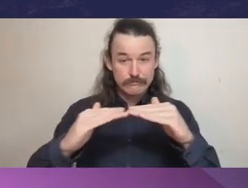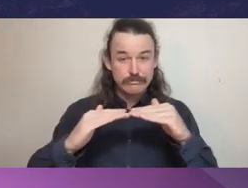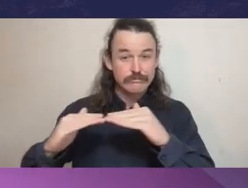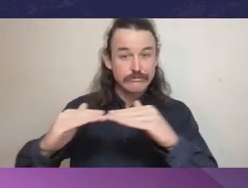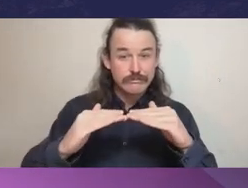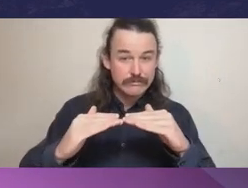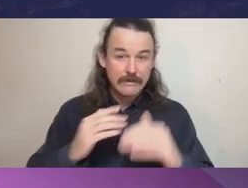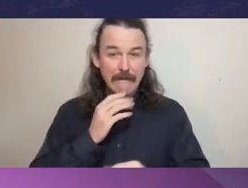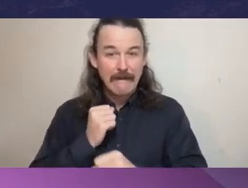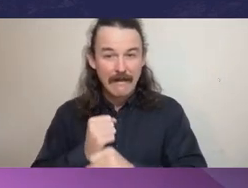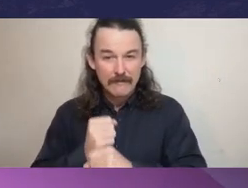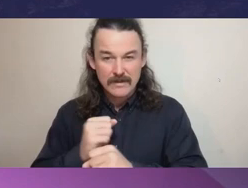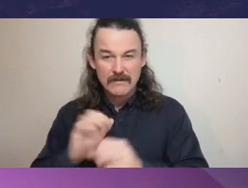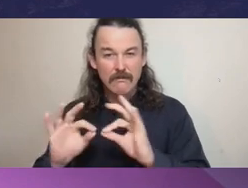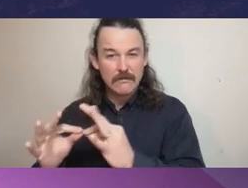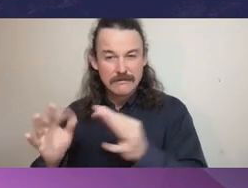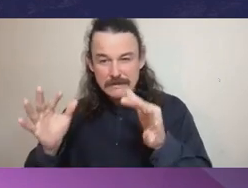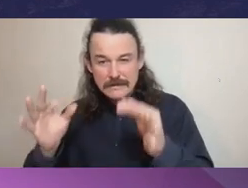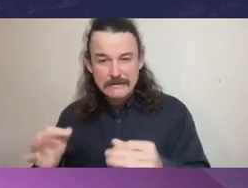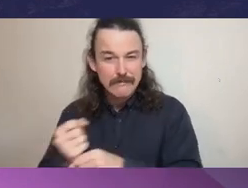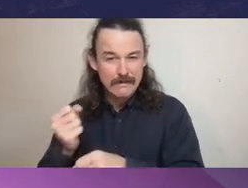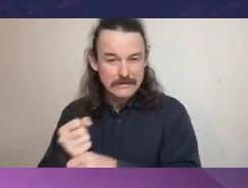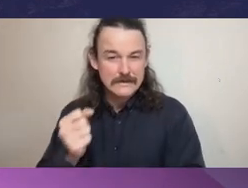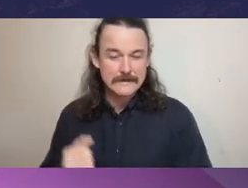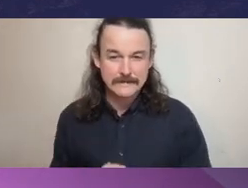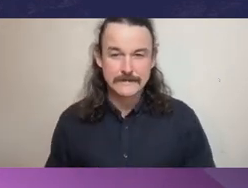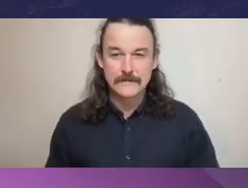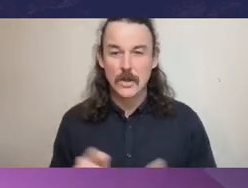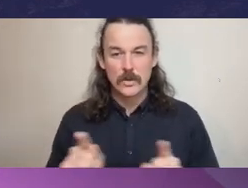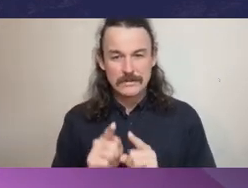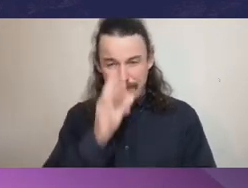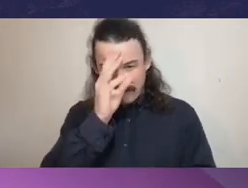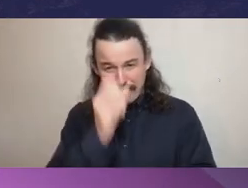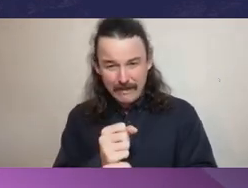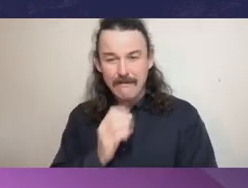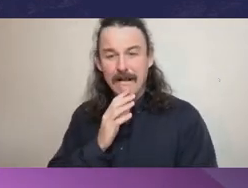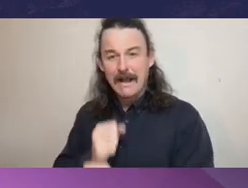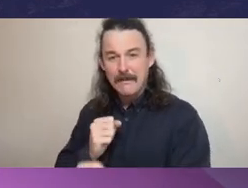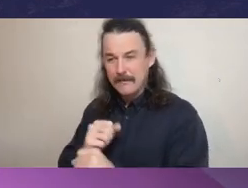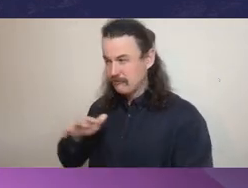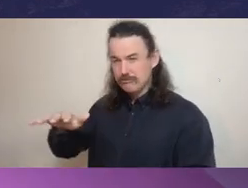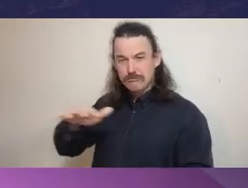making and holds a firm belief in public sector integrity and advancing, advancing human rights.